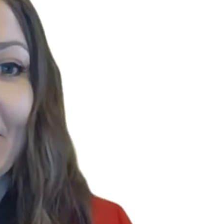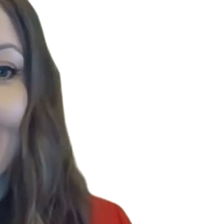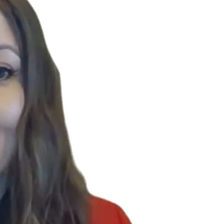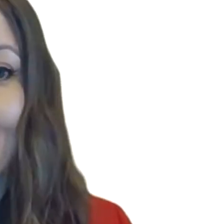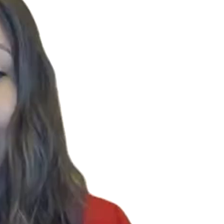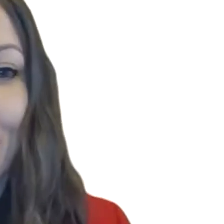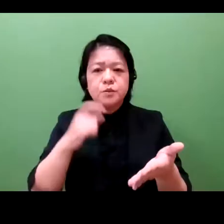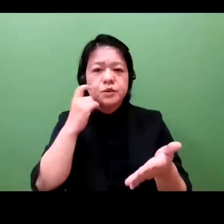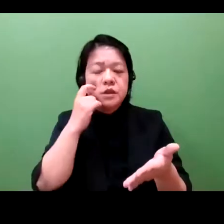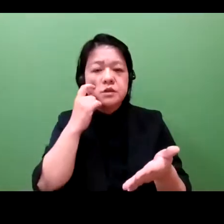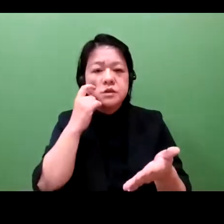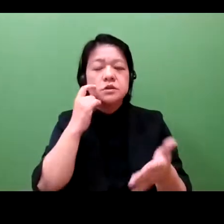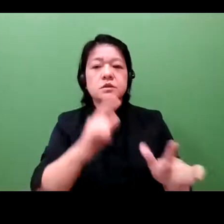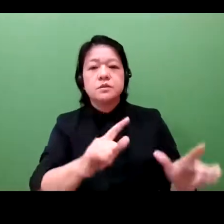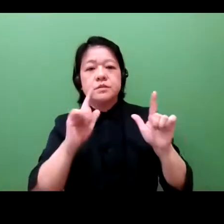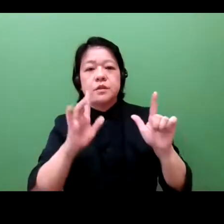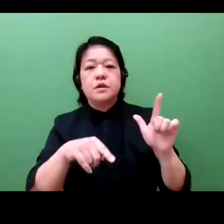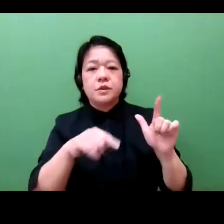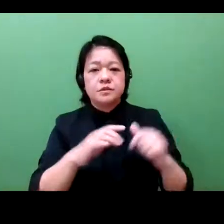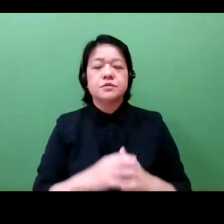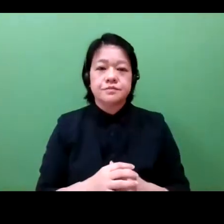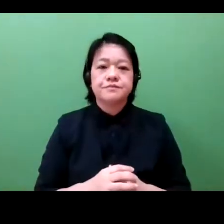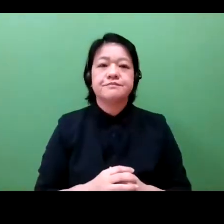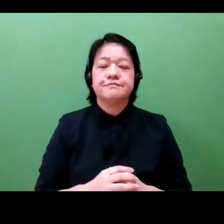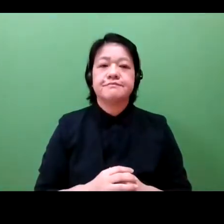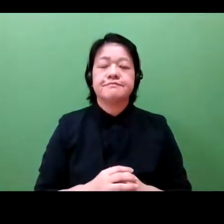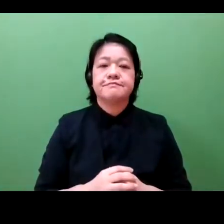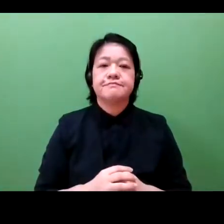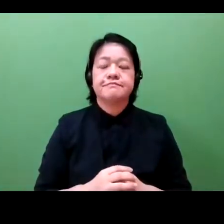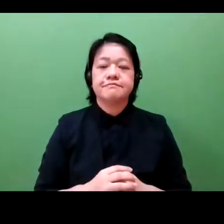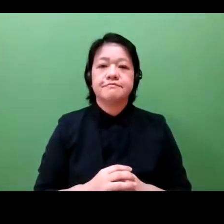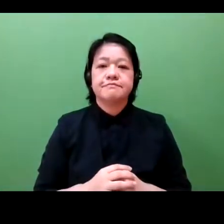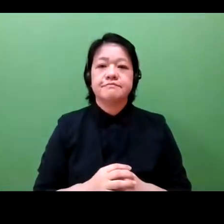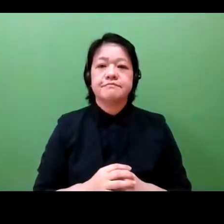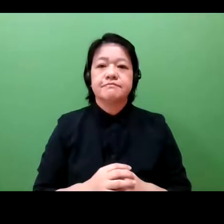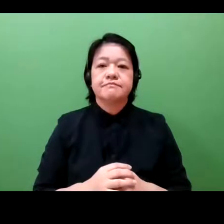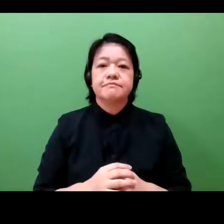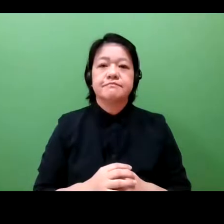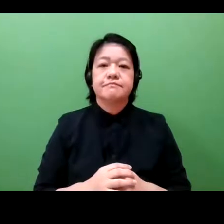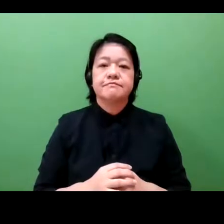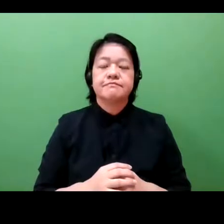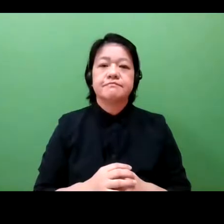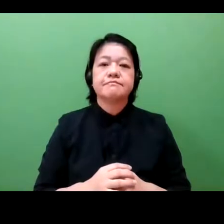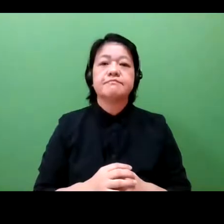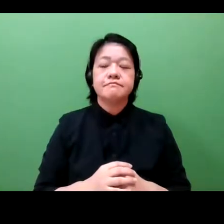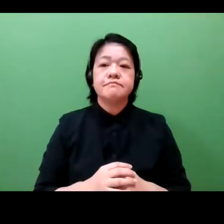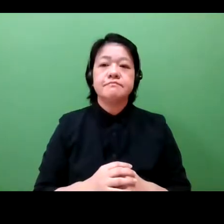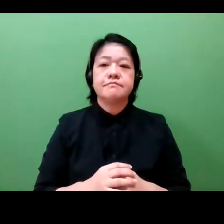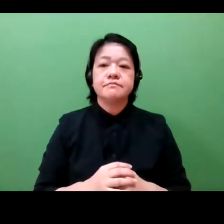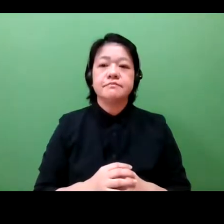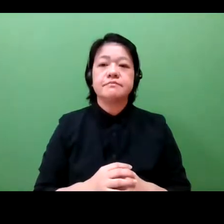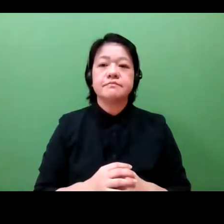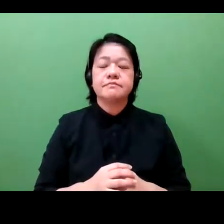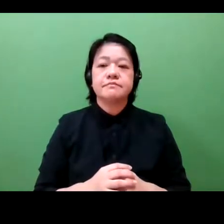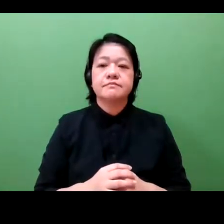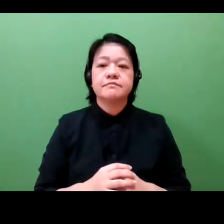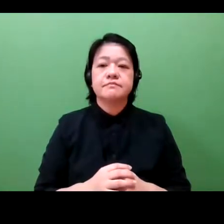So perfect, we definitely will be covering each of those topics today. So thank you so much for sharing your opinions with us as we